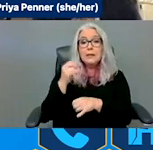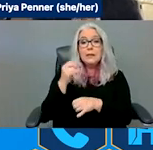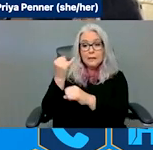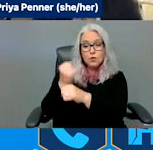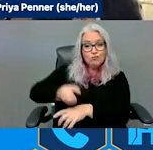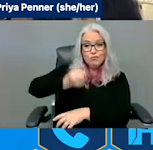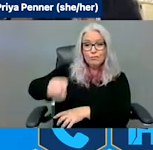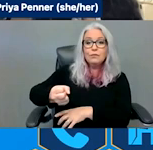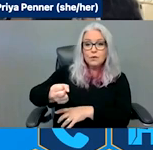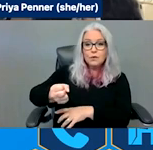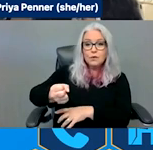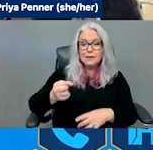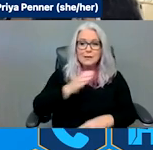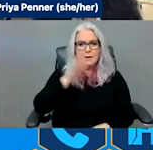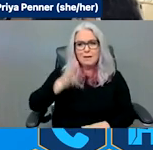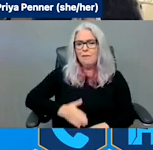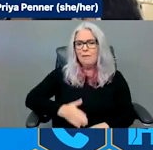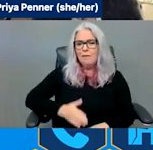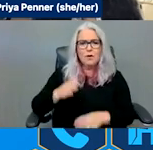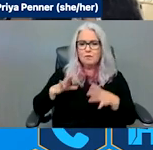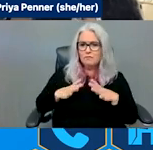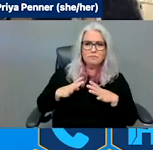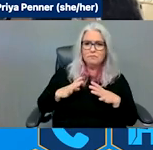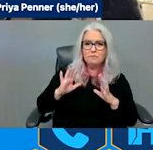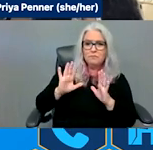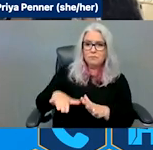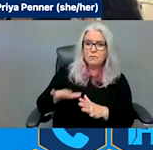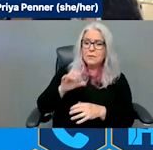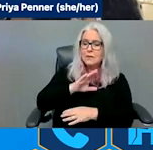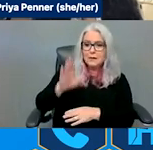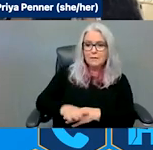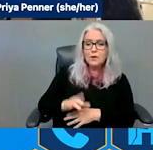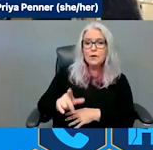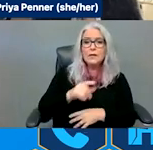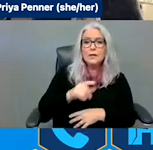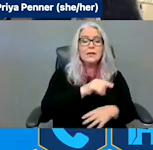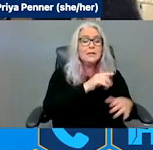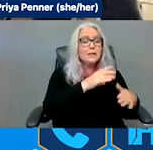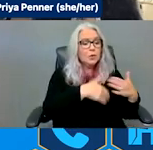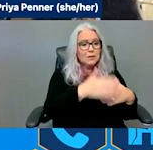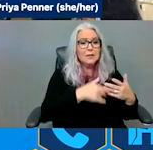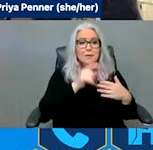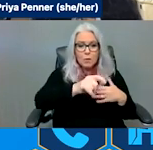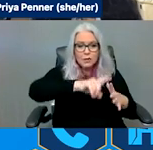to, from the beginning, plan for and with people with